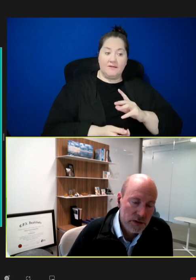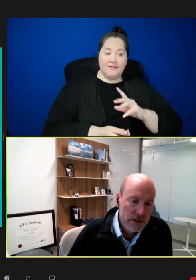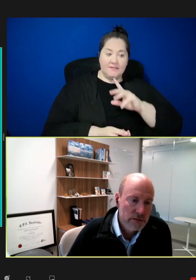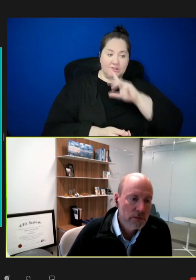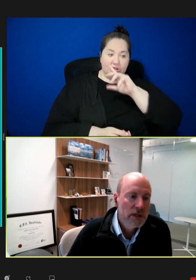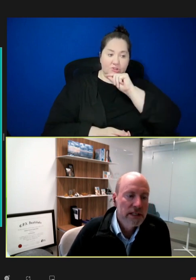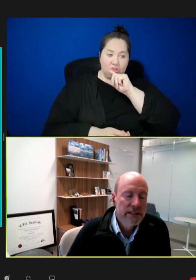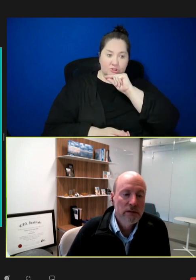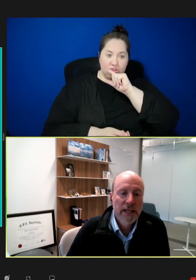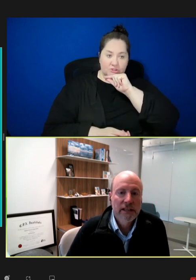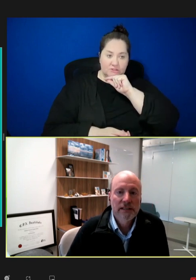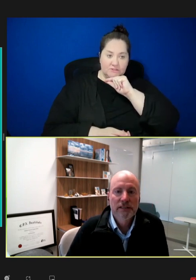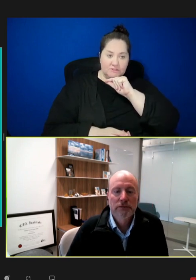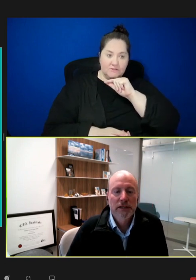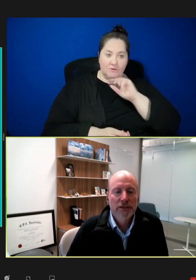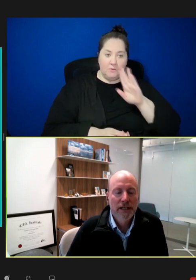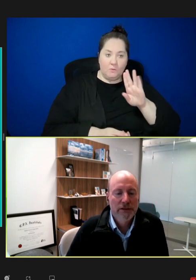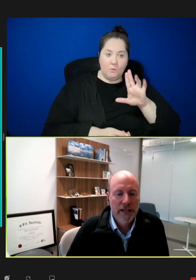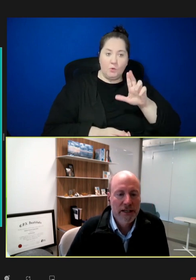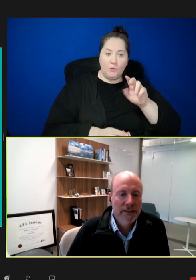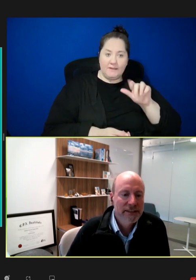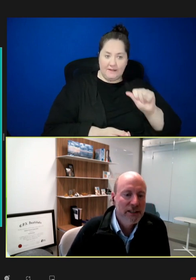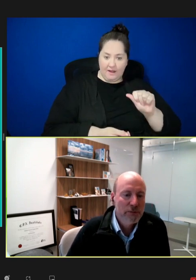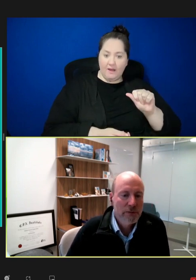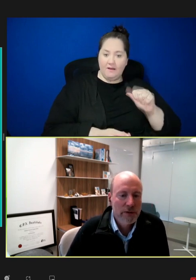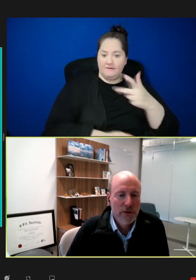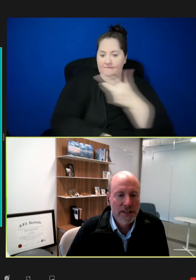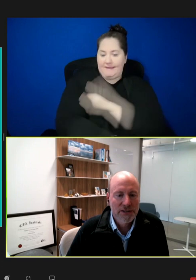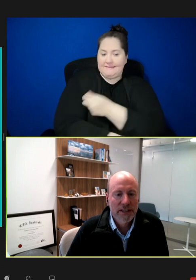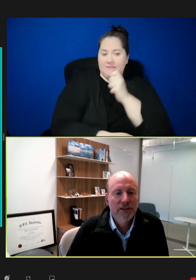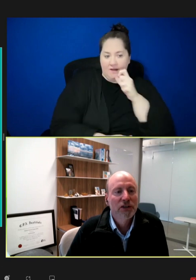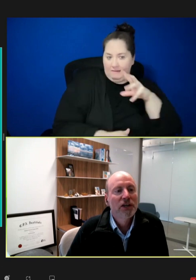which didn't make it into the final cut of editing when we were putting this together,